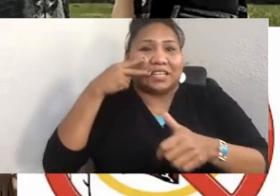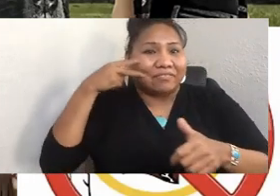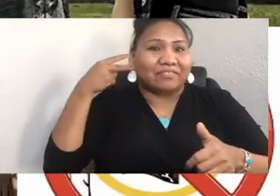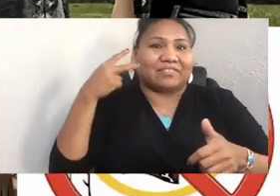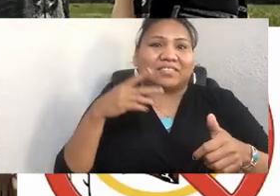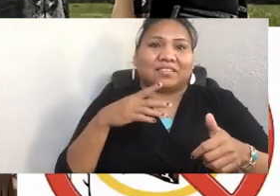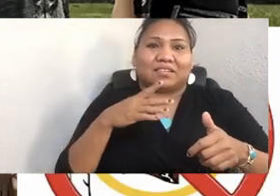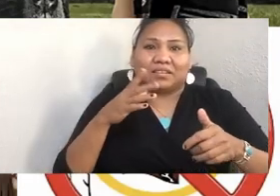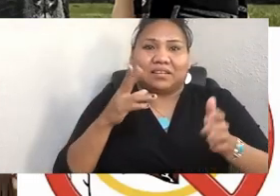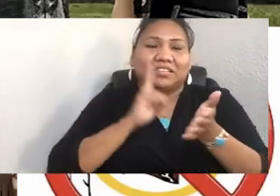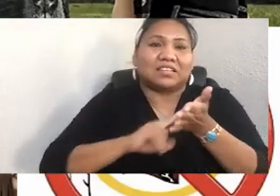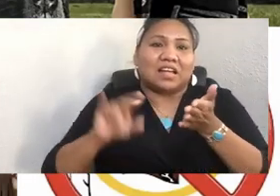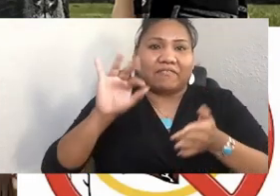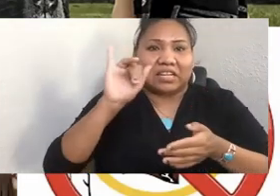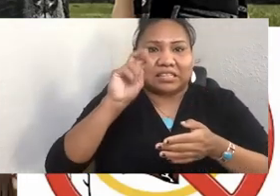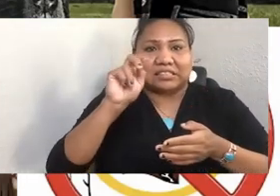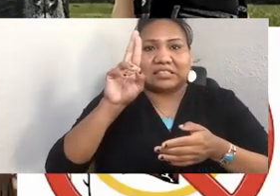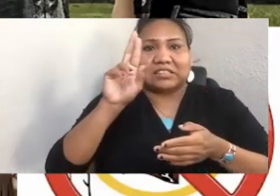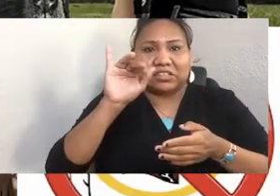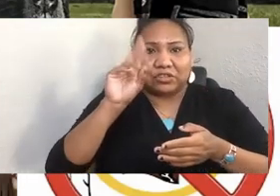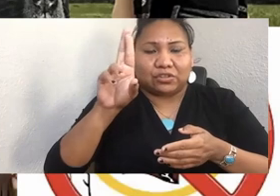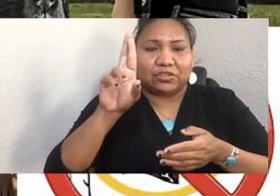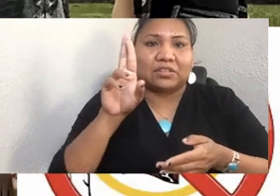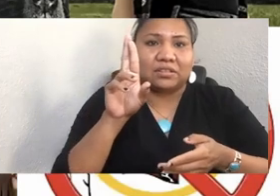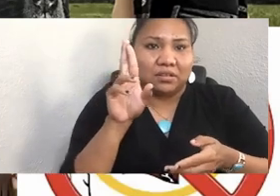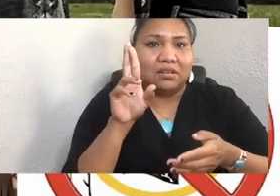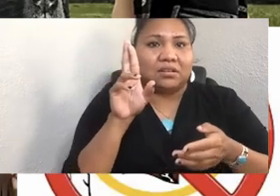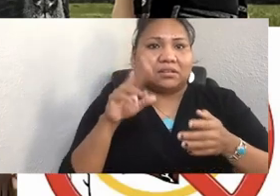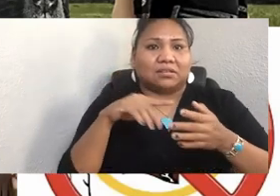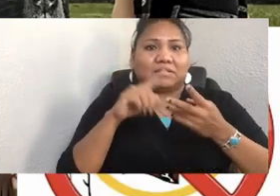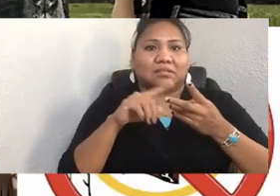Sharice Davids, whose Ho-Chunk in Winnebago, was re-elected.